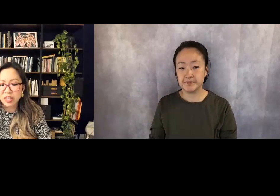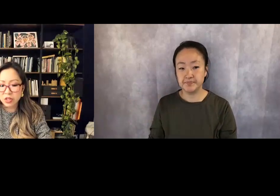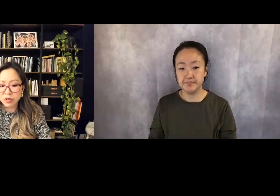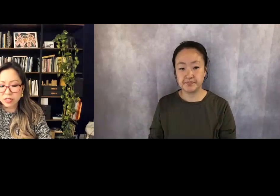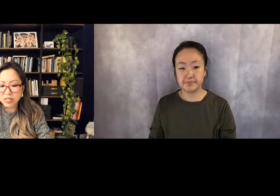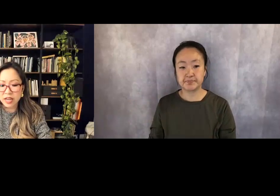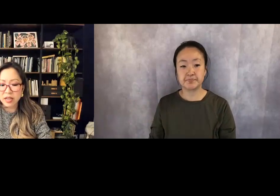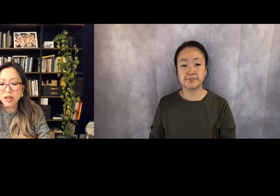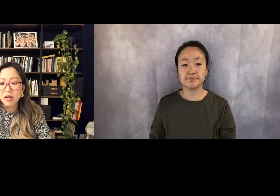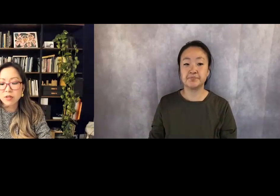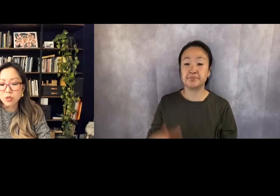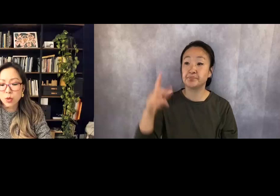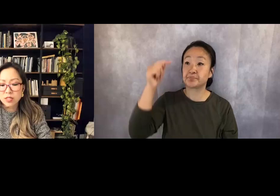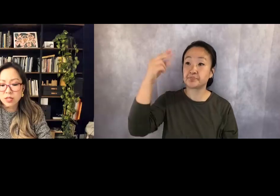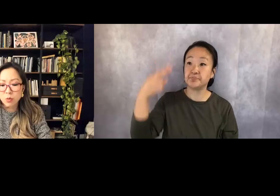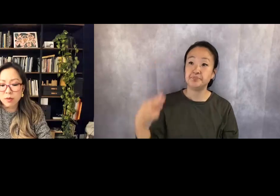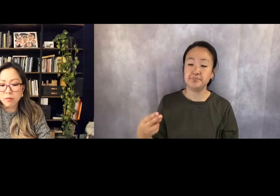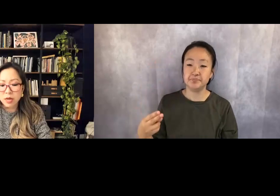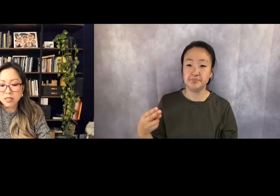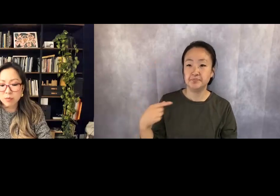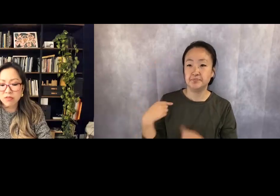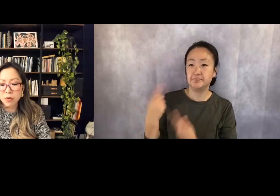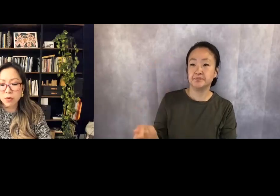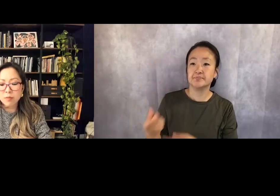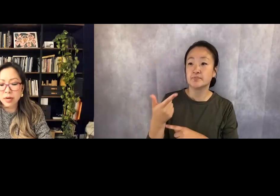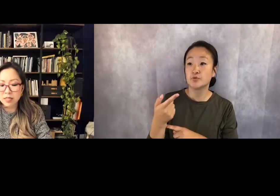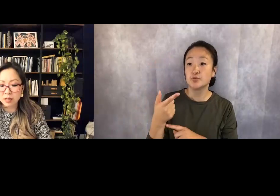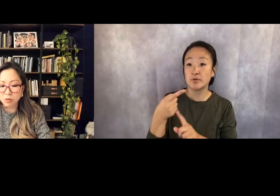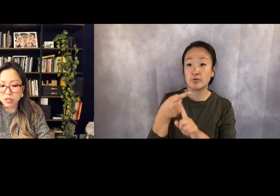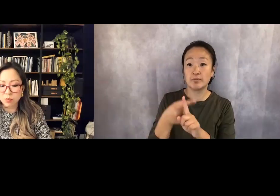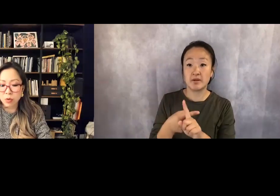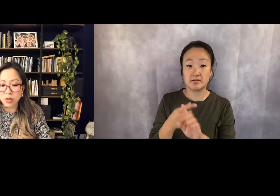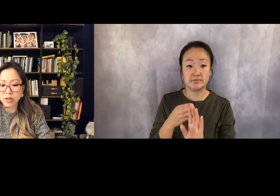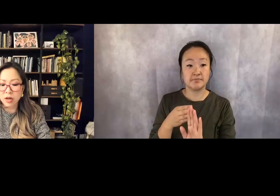Every Thursday for 21 months before my son was born,